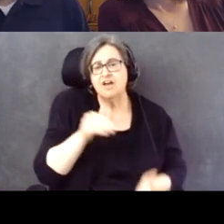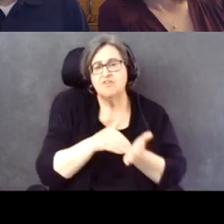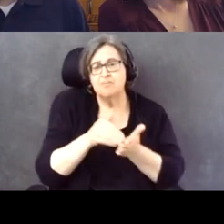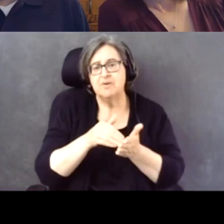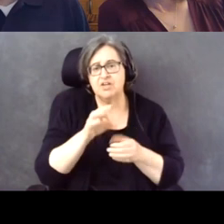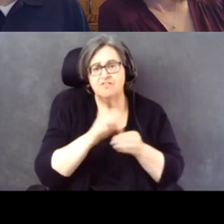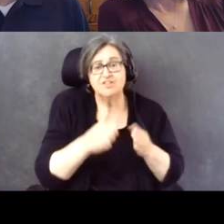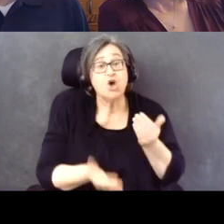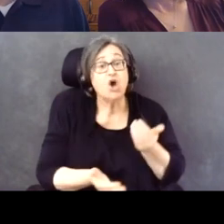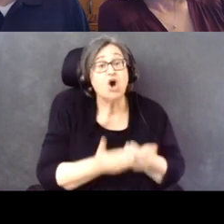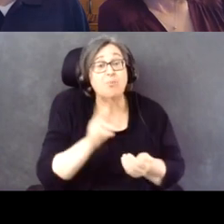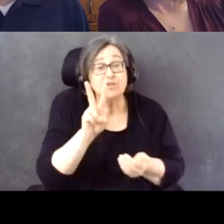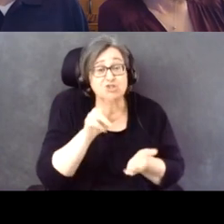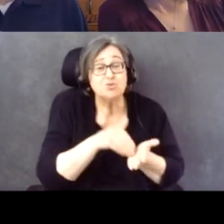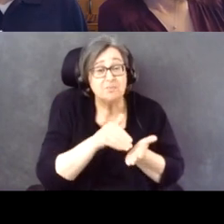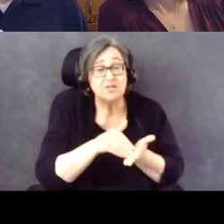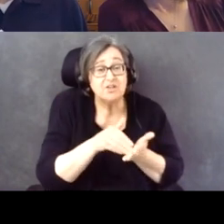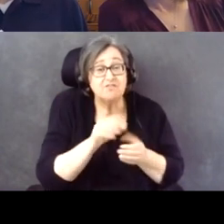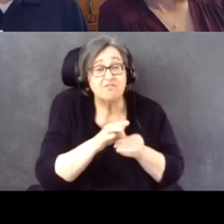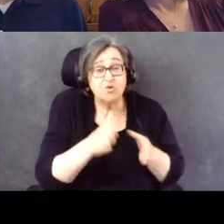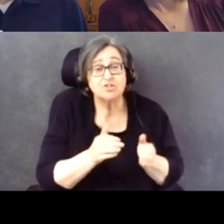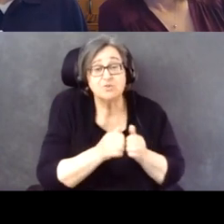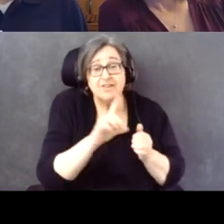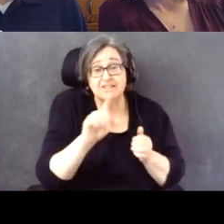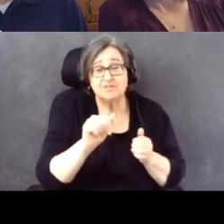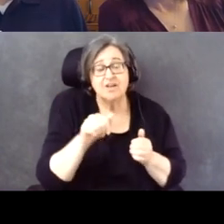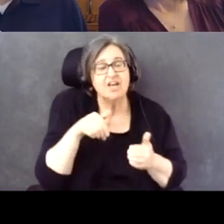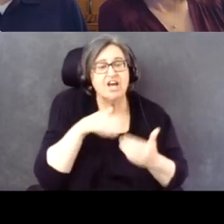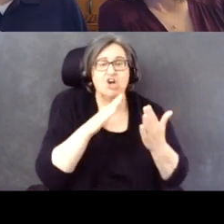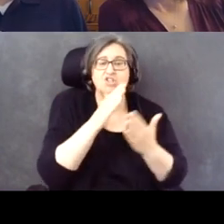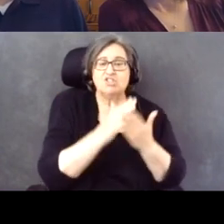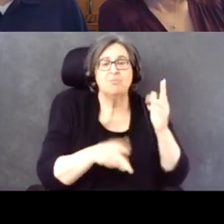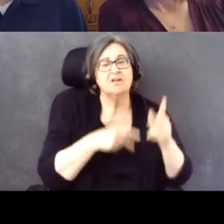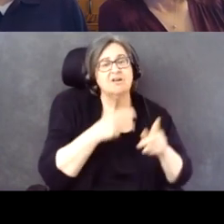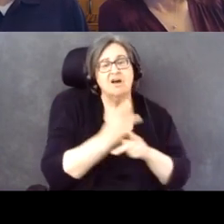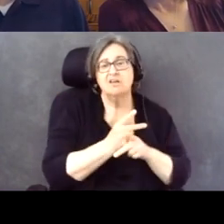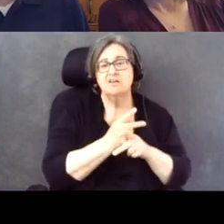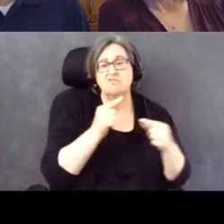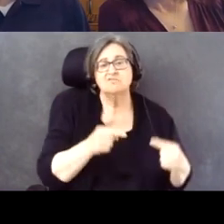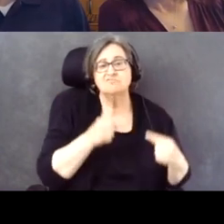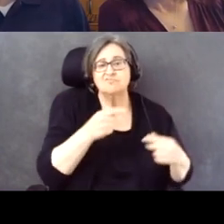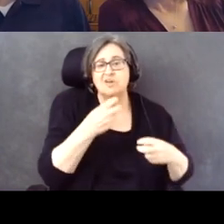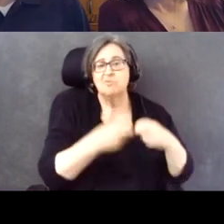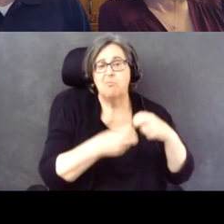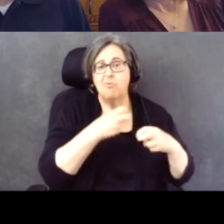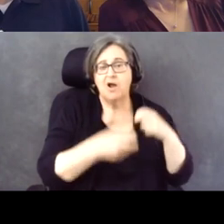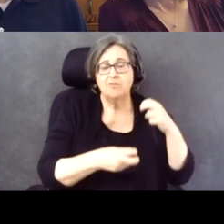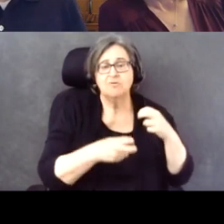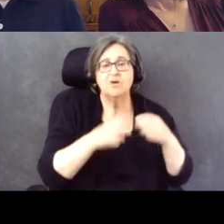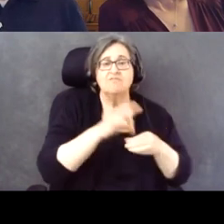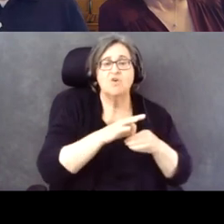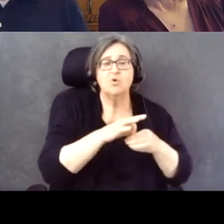voters with disabilities encountered some type of difficulty voting in the 2020 general elections.